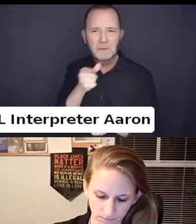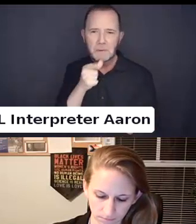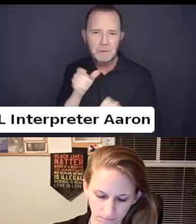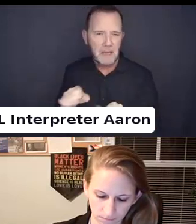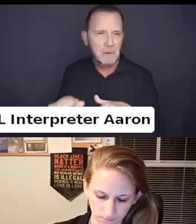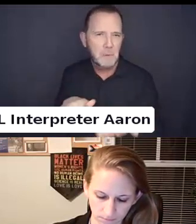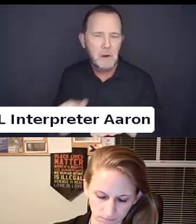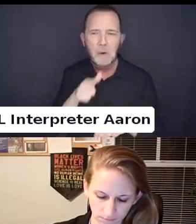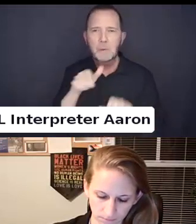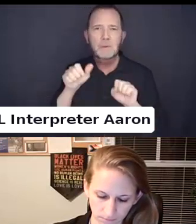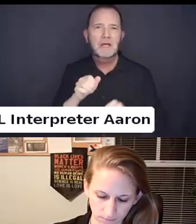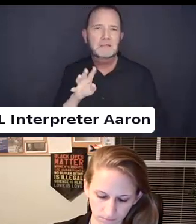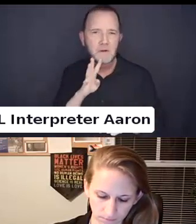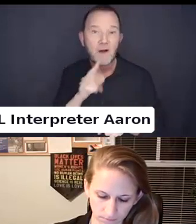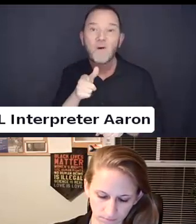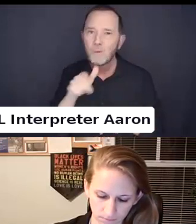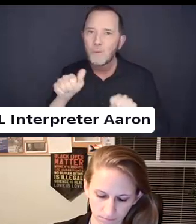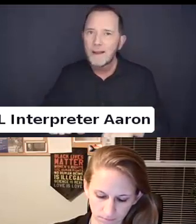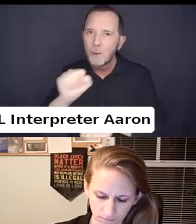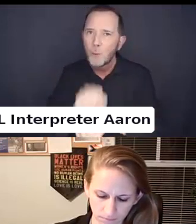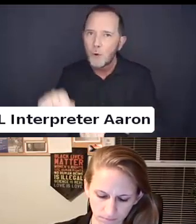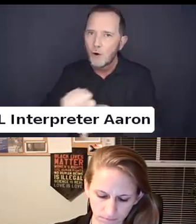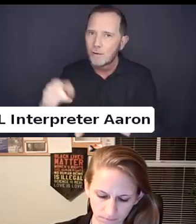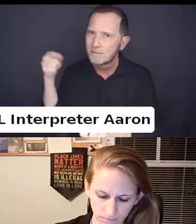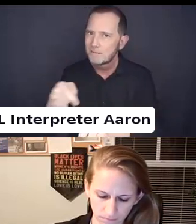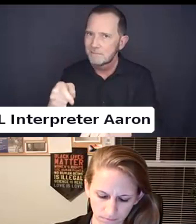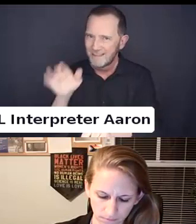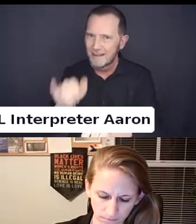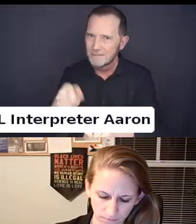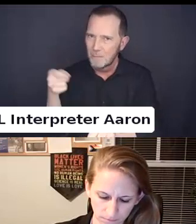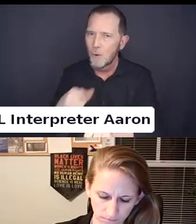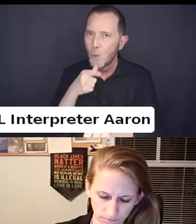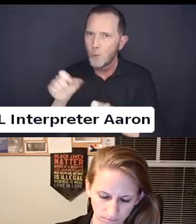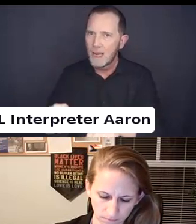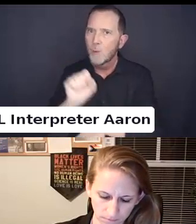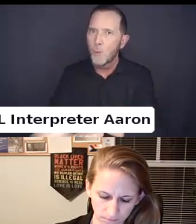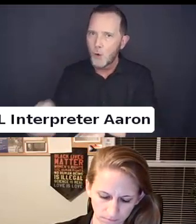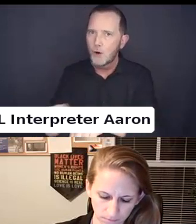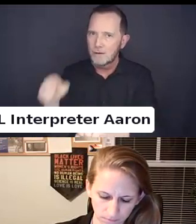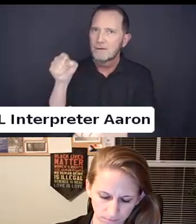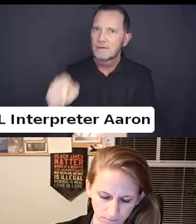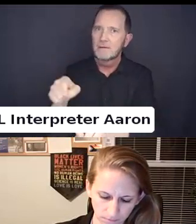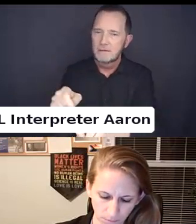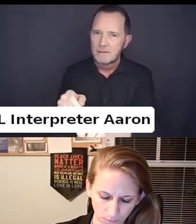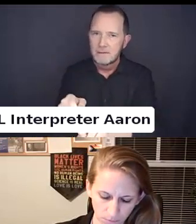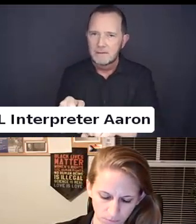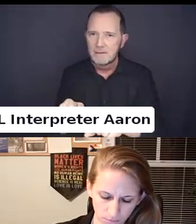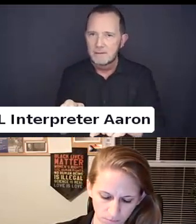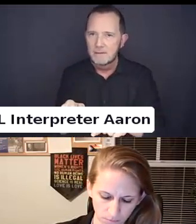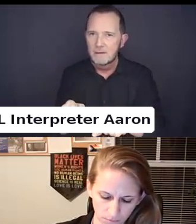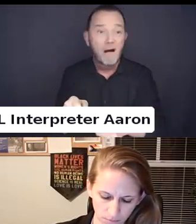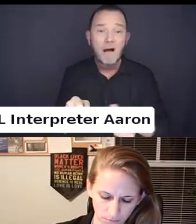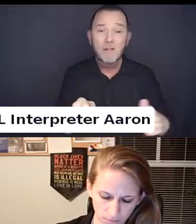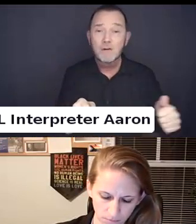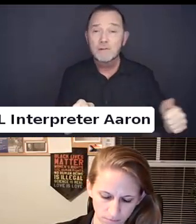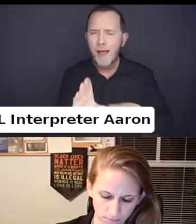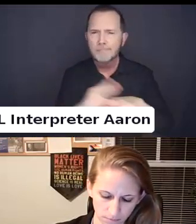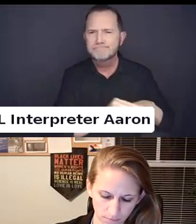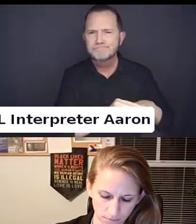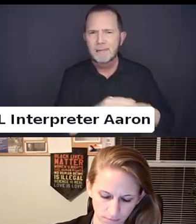It is easy to begin to see how these things overlap.